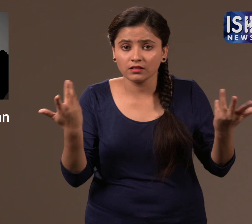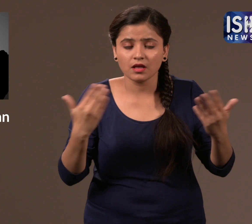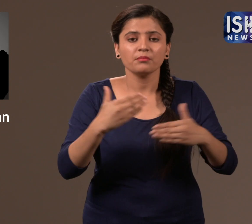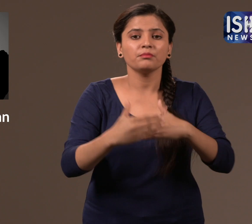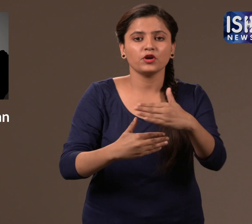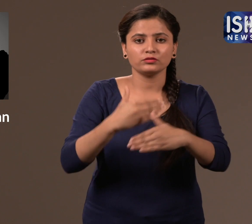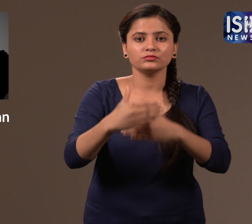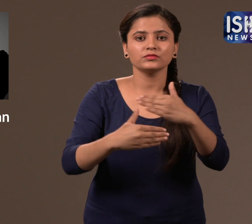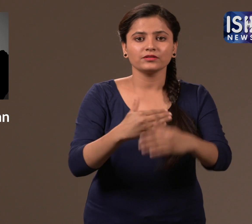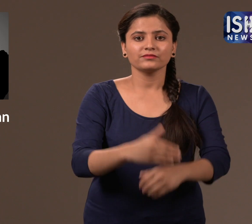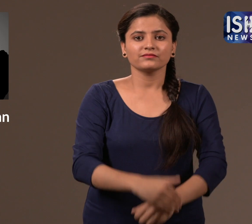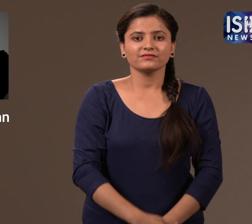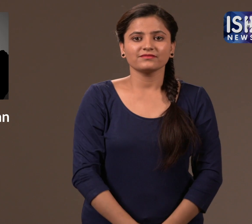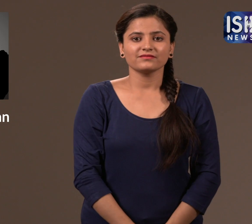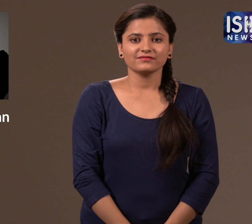Their releases are in proccess.